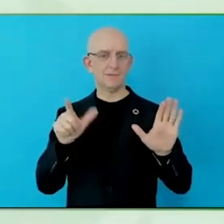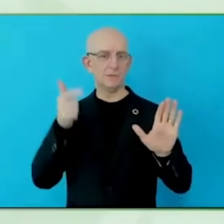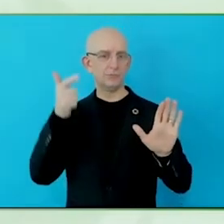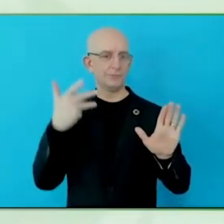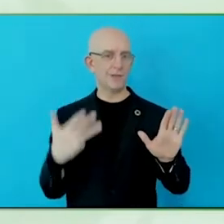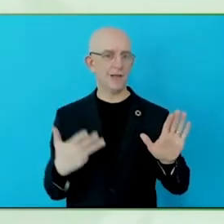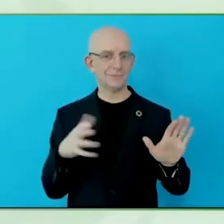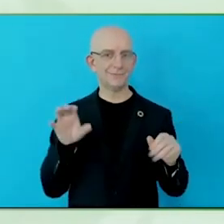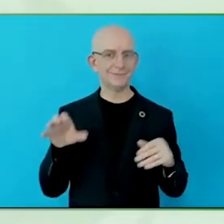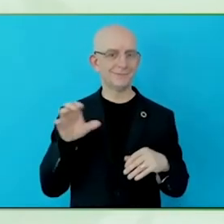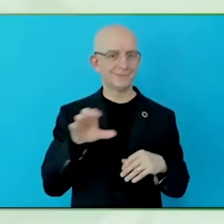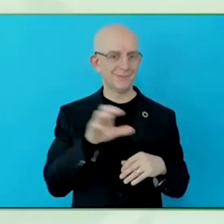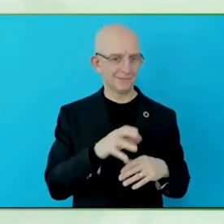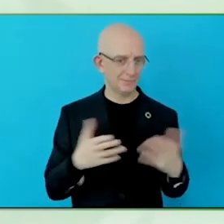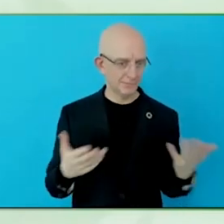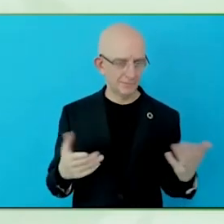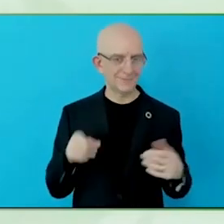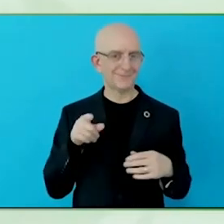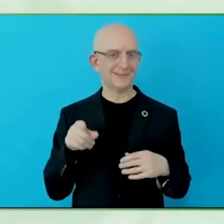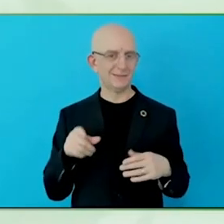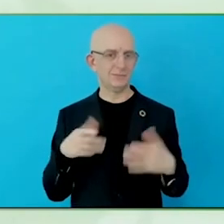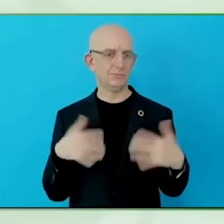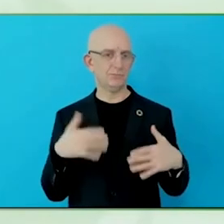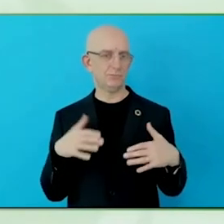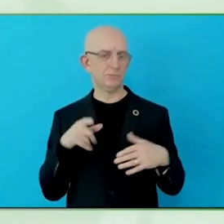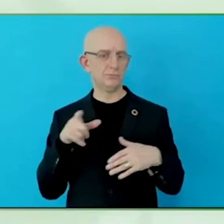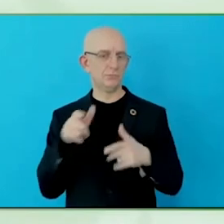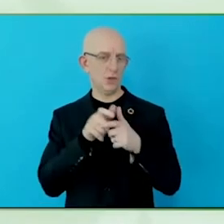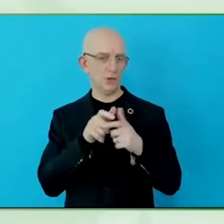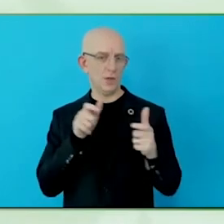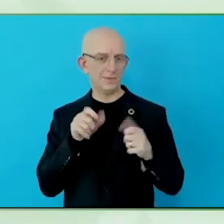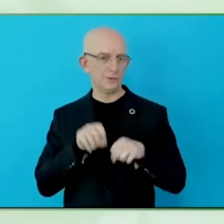harmonise standards, so that, from the centre, in our accessibility